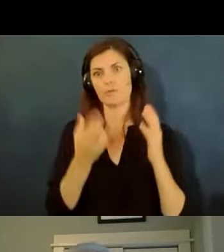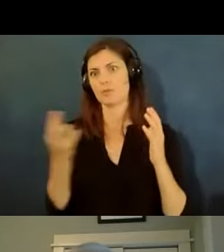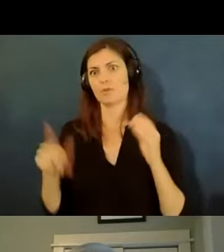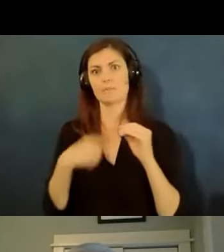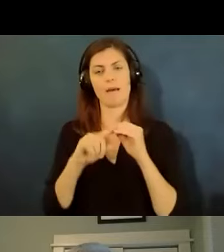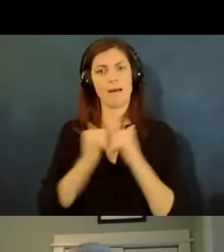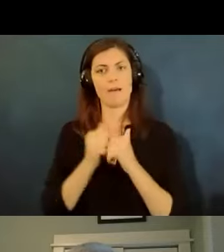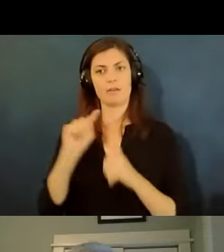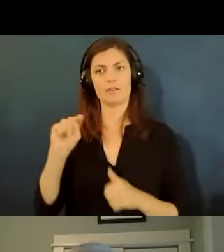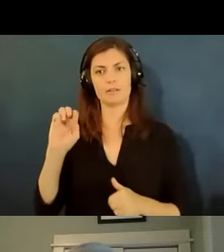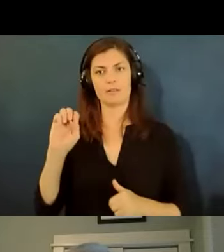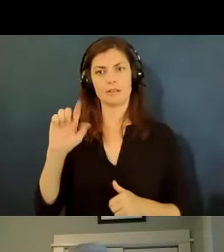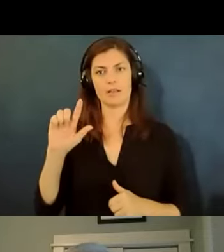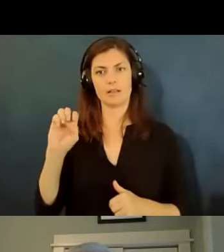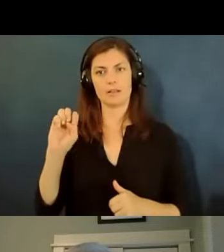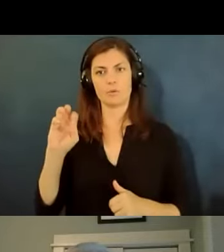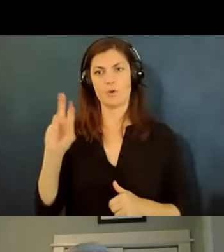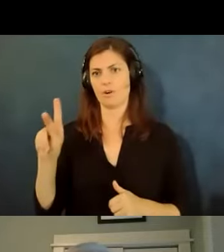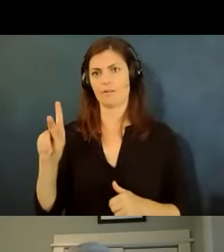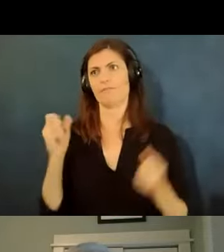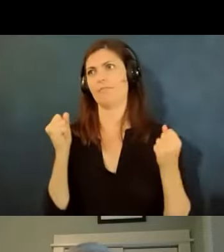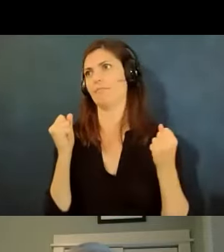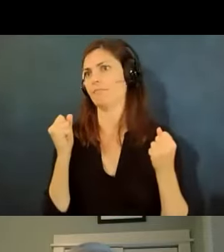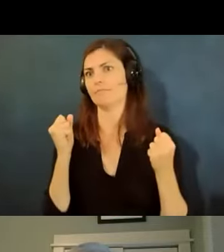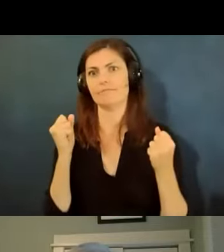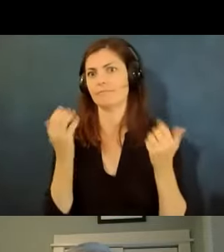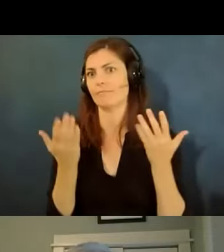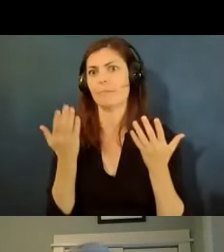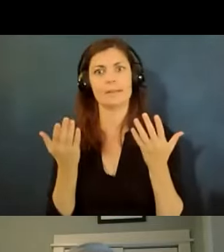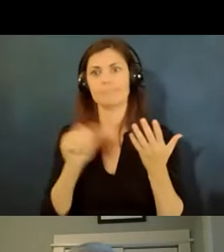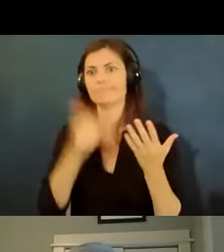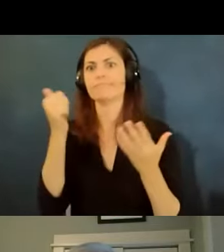any other business you know in the same building or the same block has figured it out